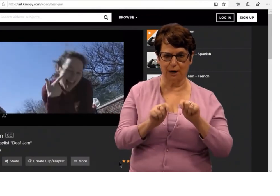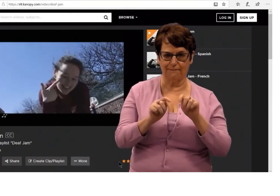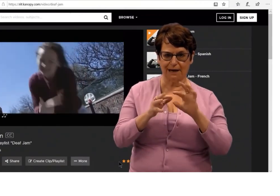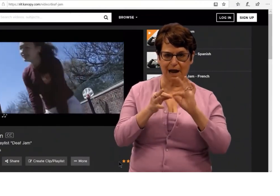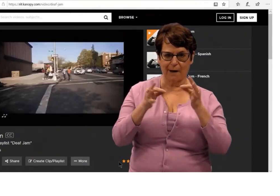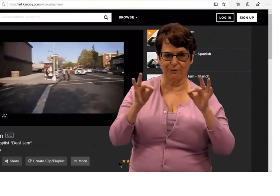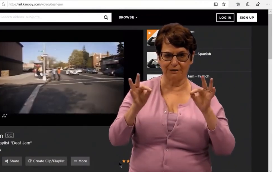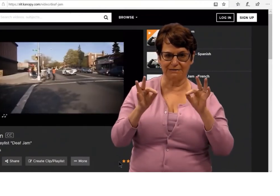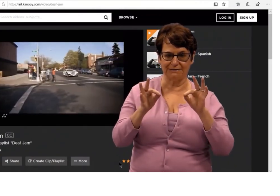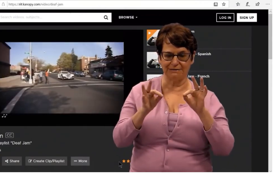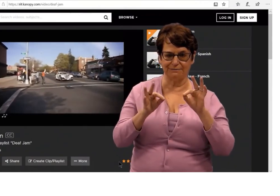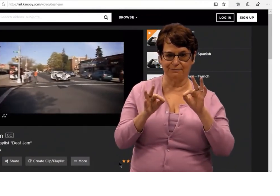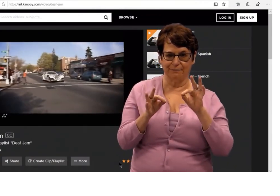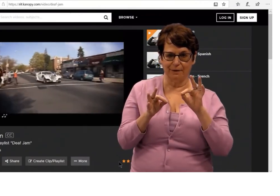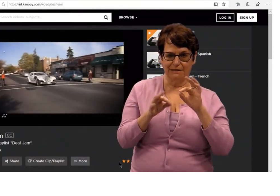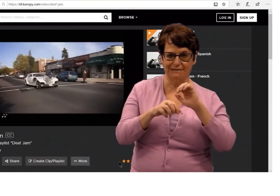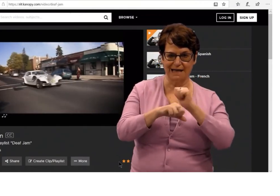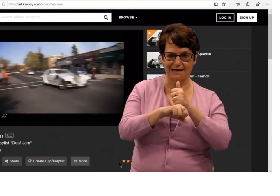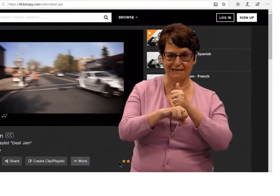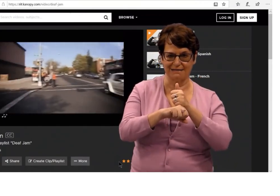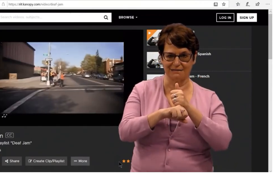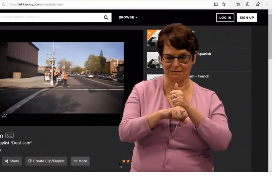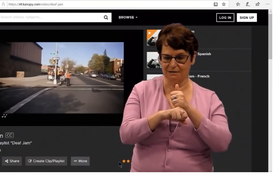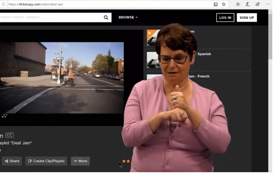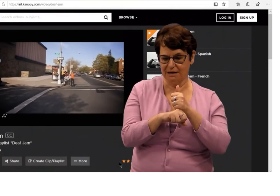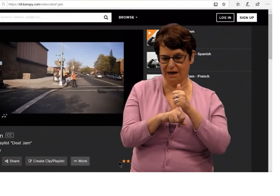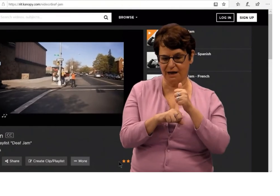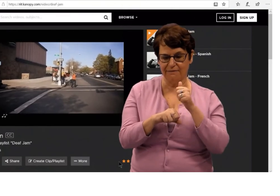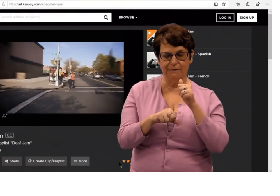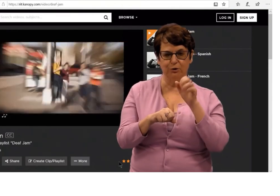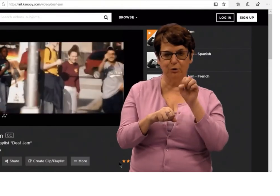You can set your transcript and caption settings.